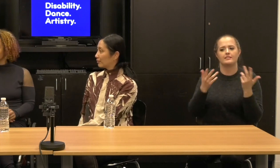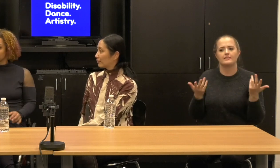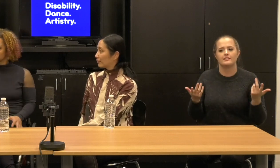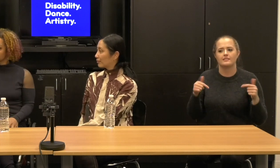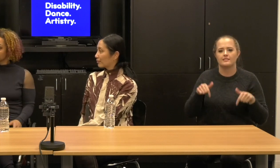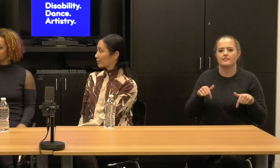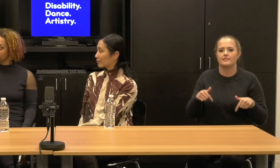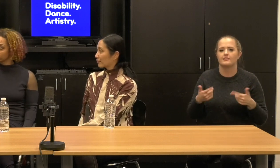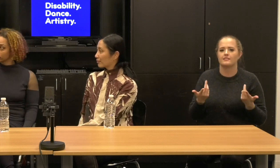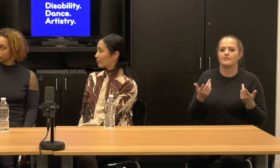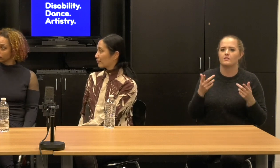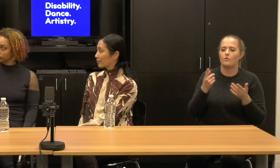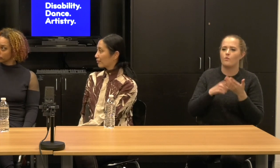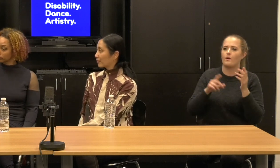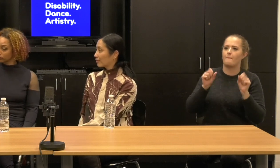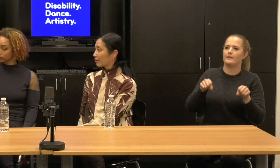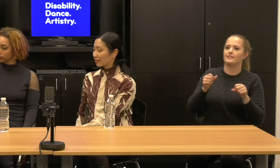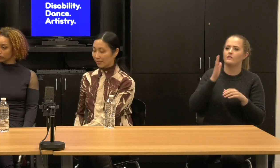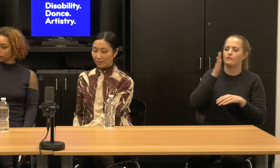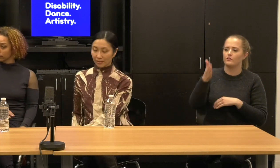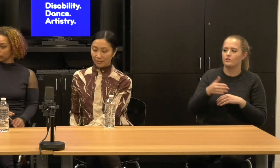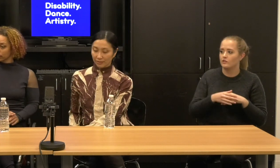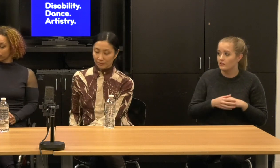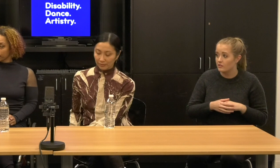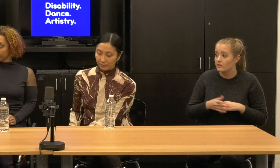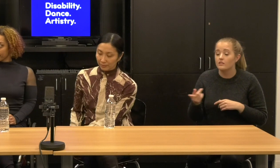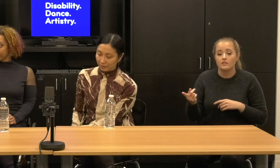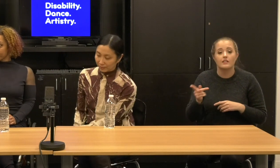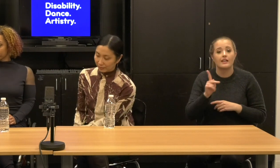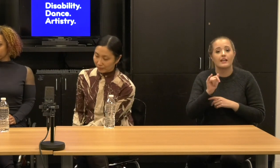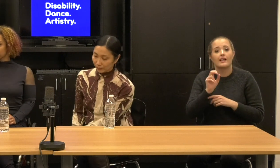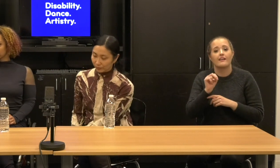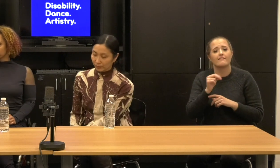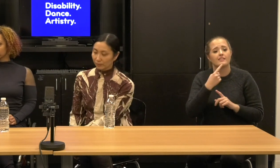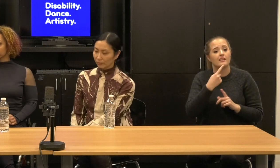I mean, it would, I'm kind of getting from this is that the, the comprehensiveness of